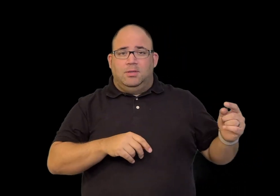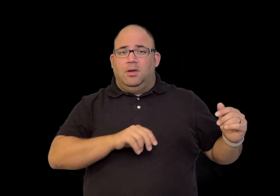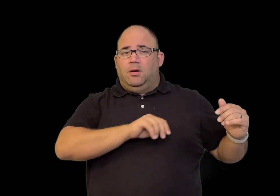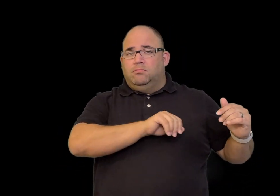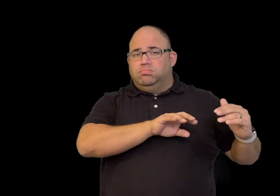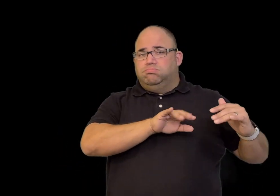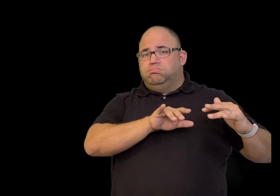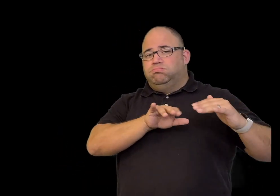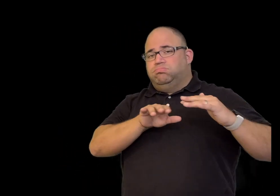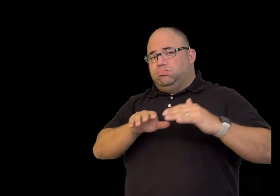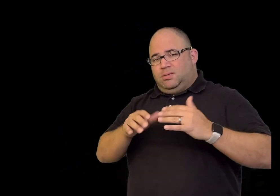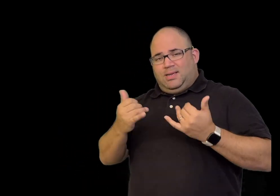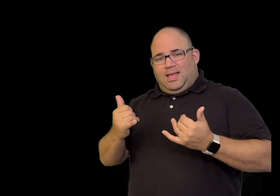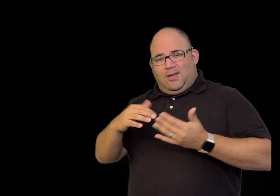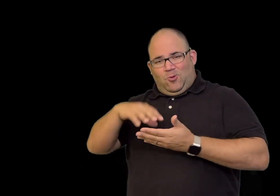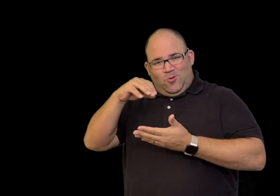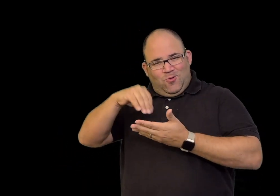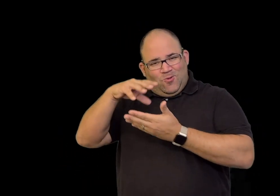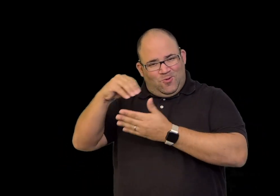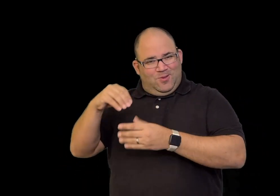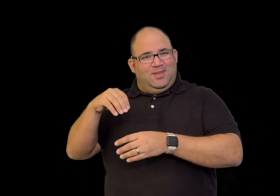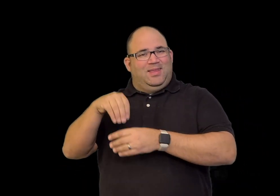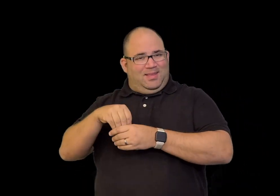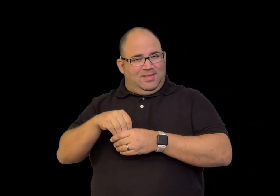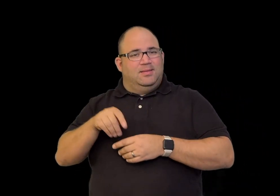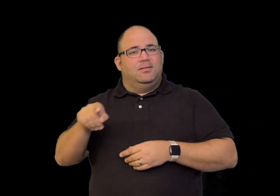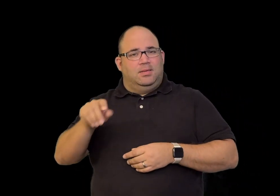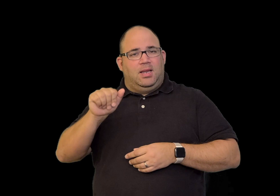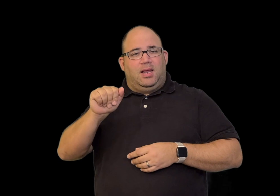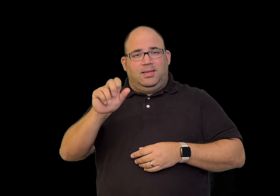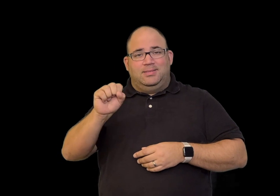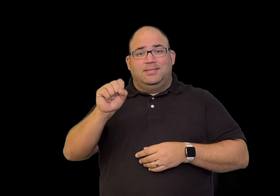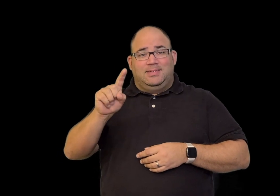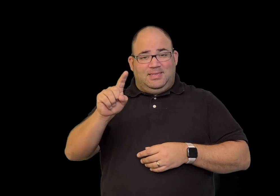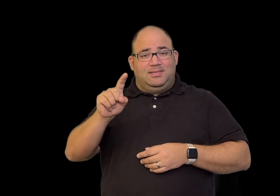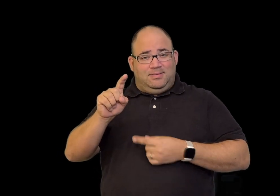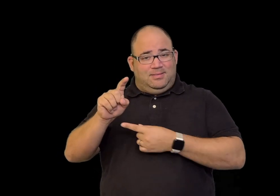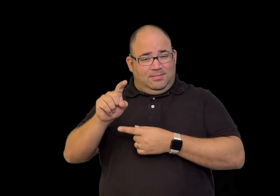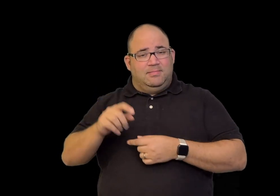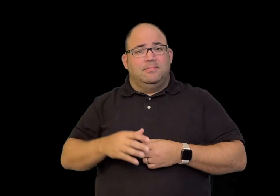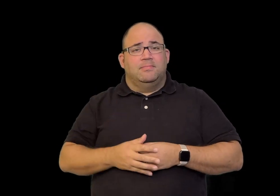we're being educated at the new school, ASD.